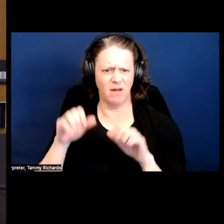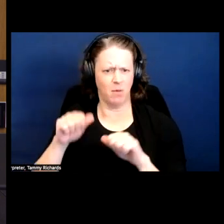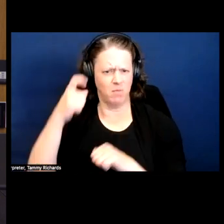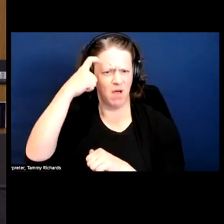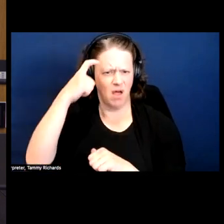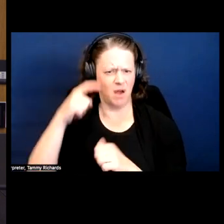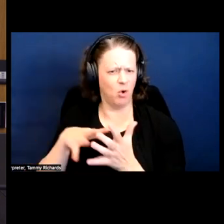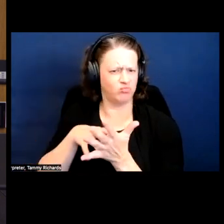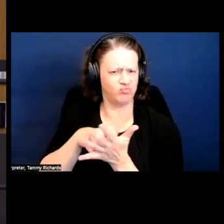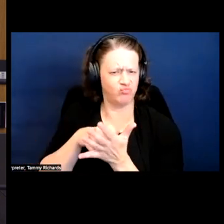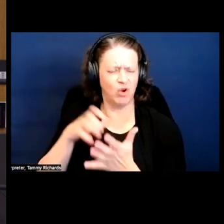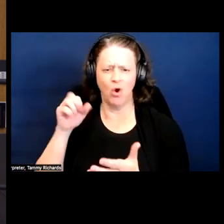intellectually capable.